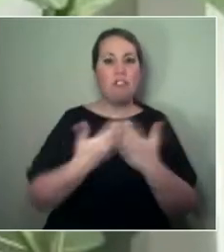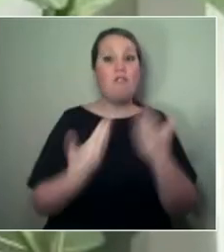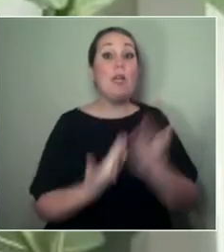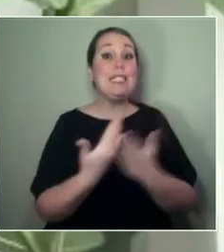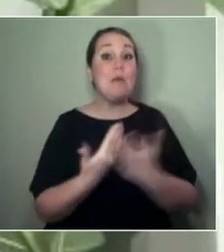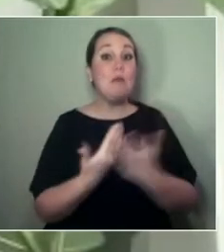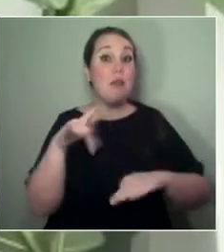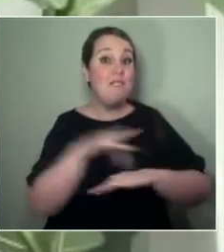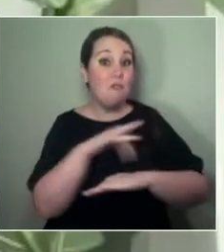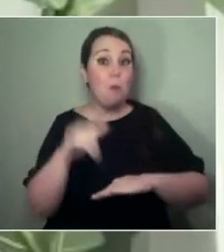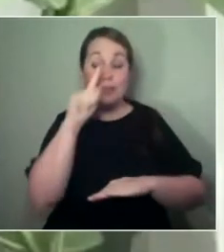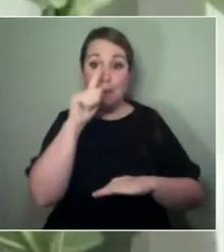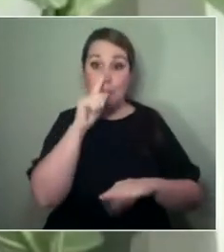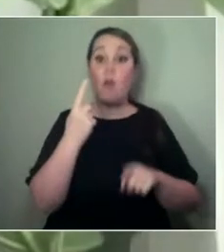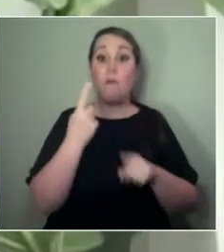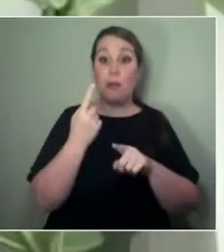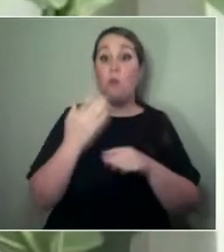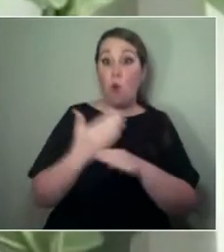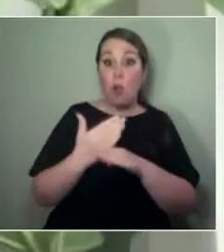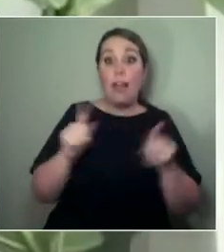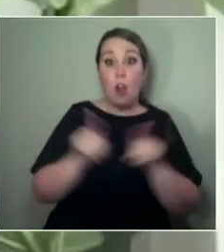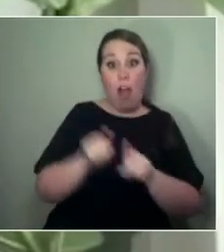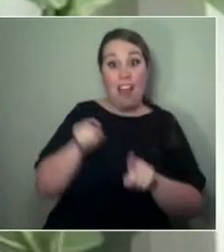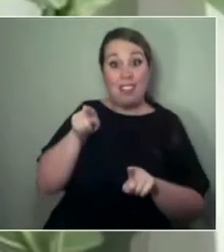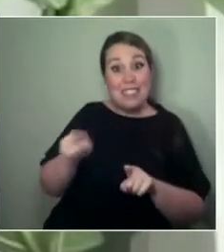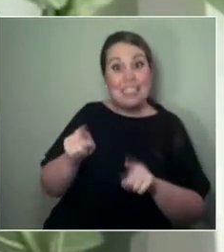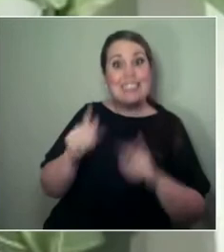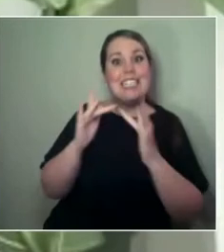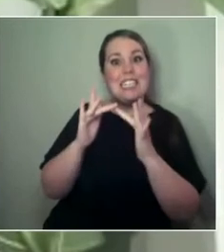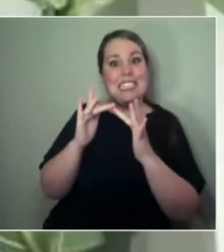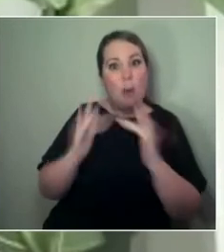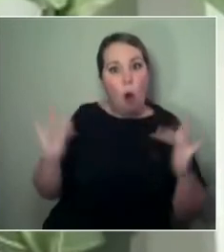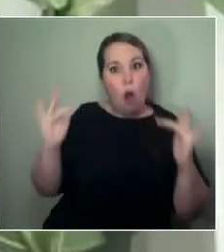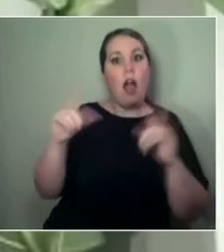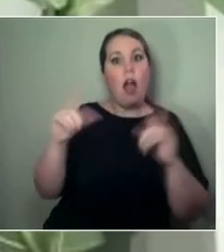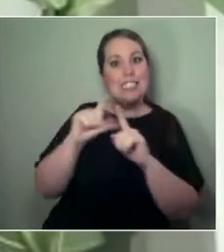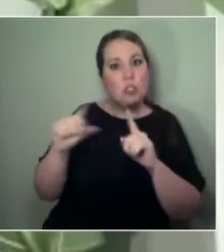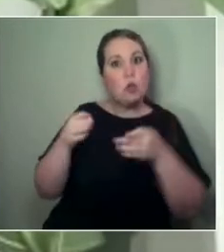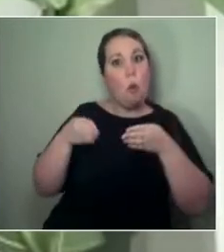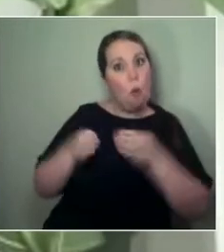but it feels right to group them under a kind of banner,